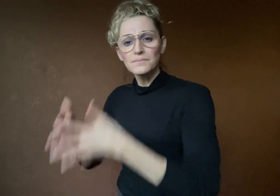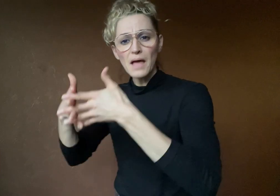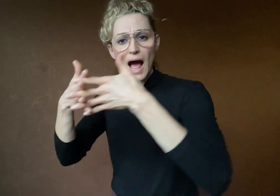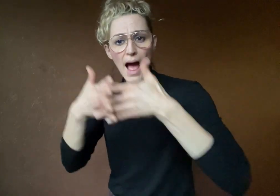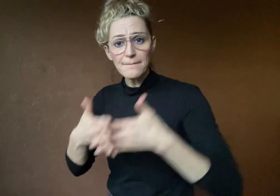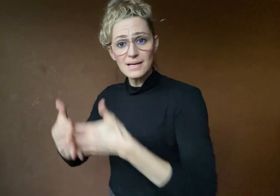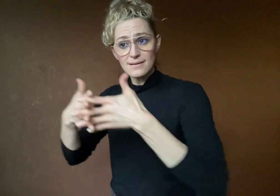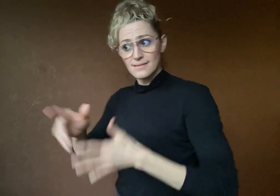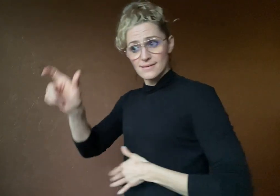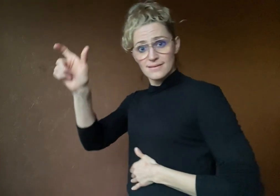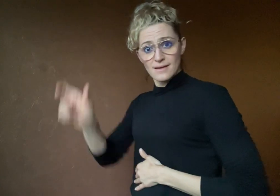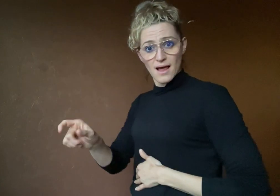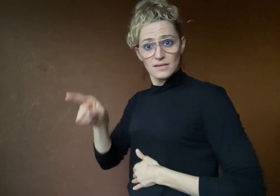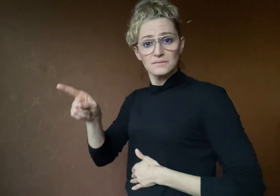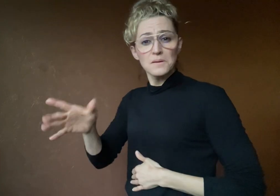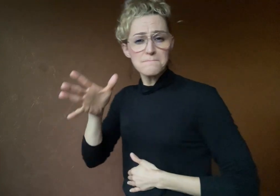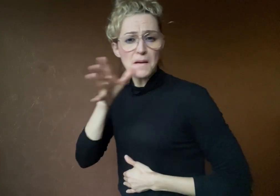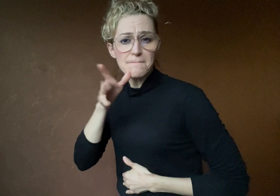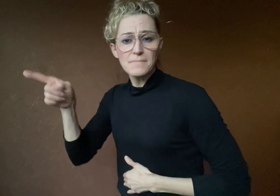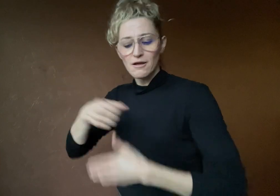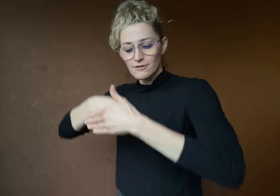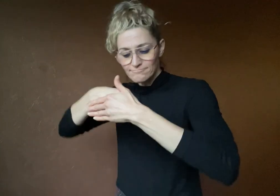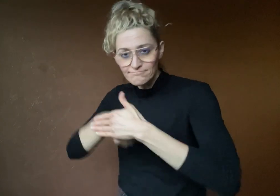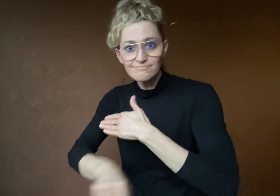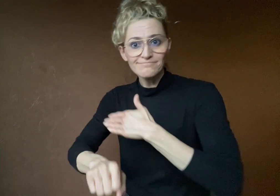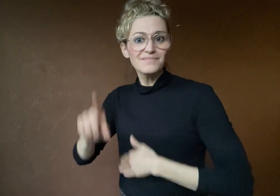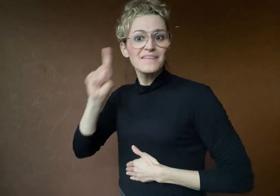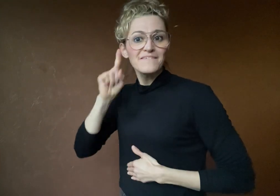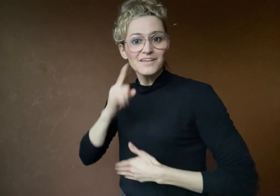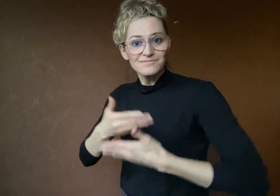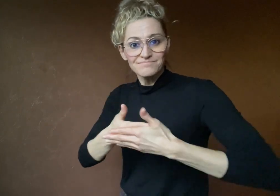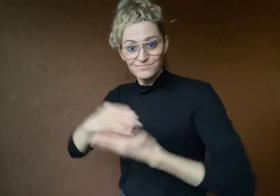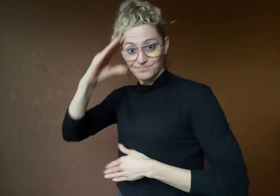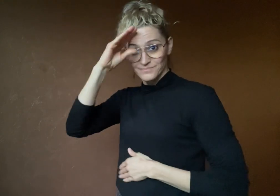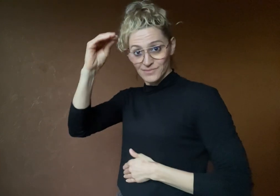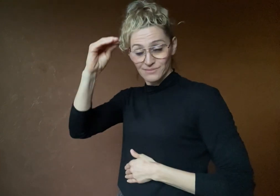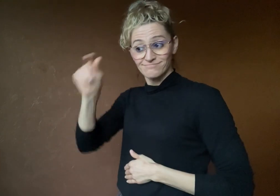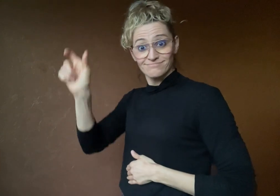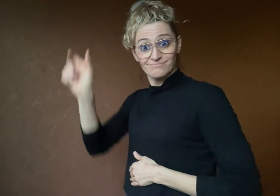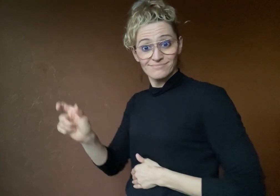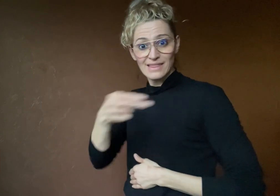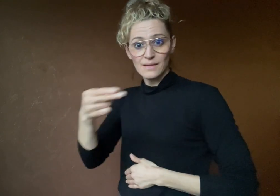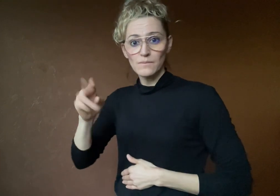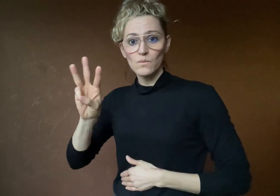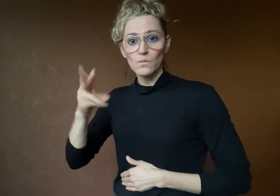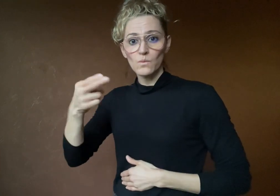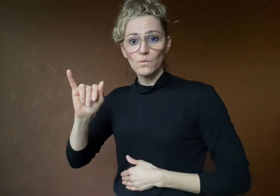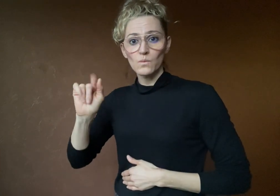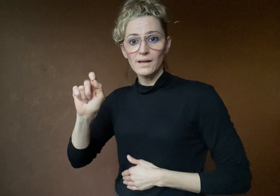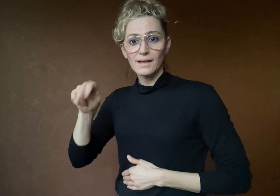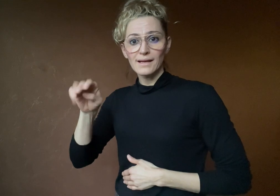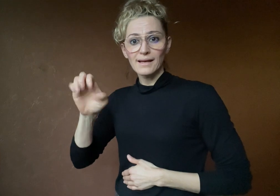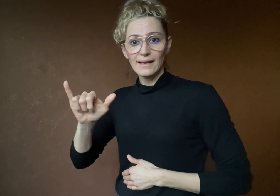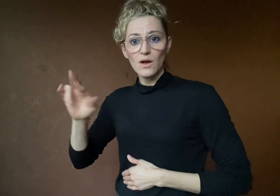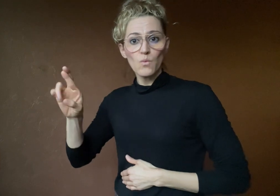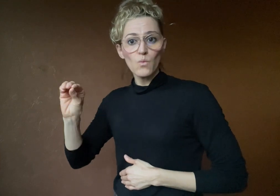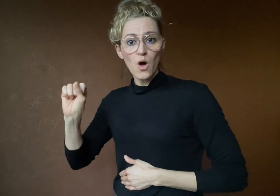An American mother of deaf son, Whitney Rose expressed shock